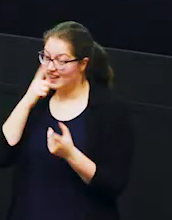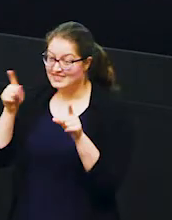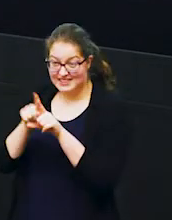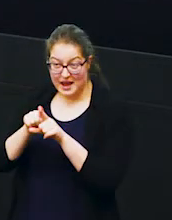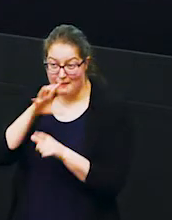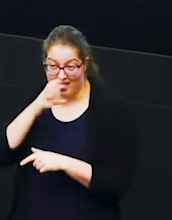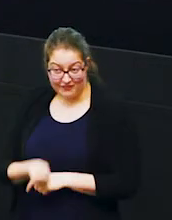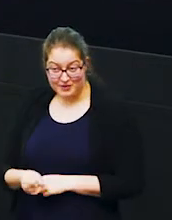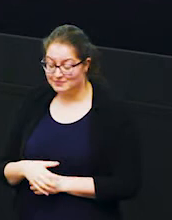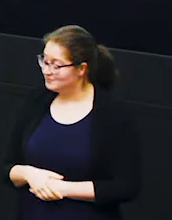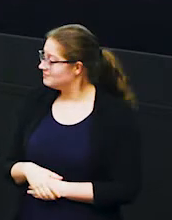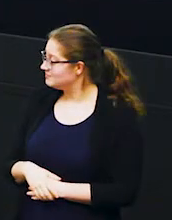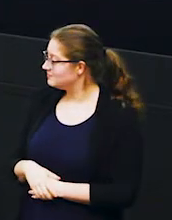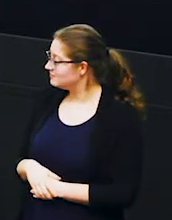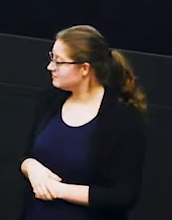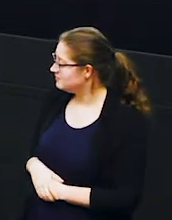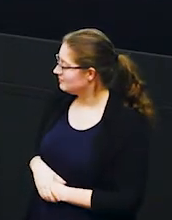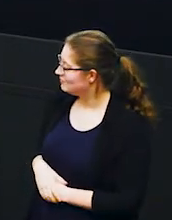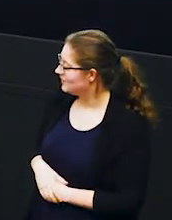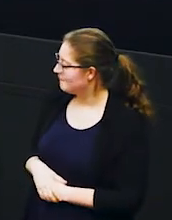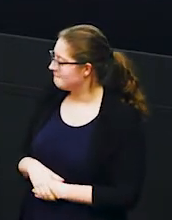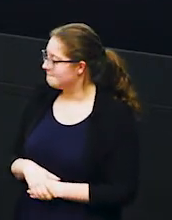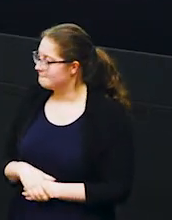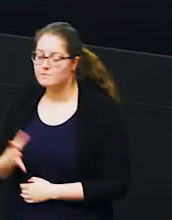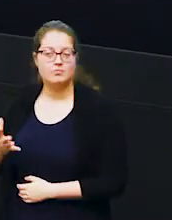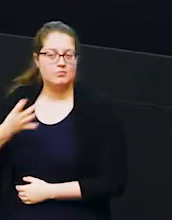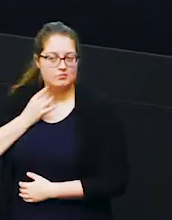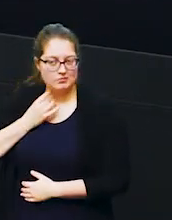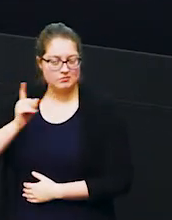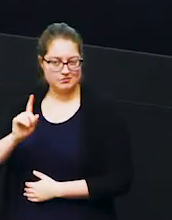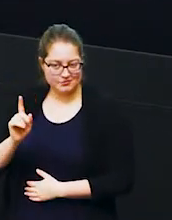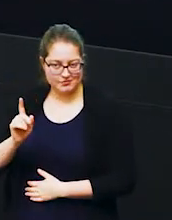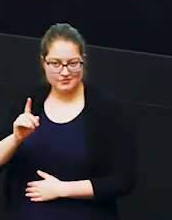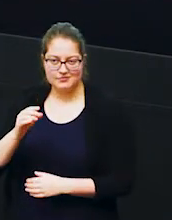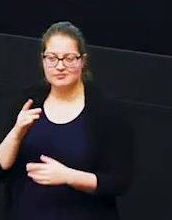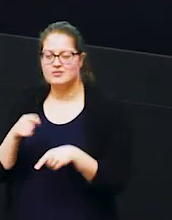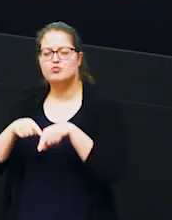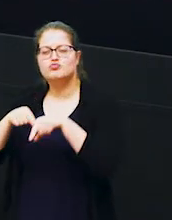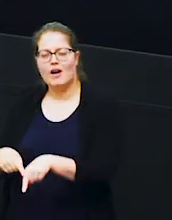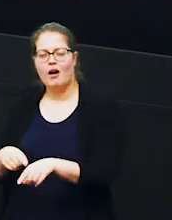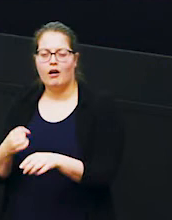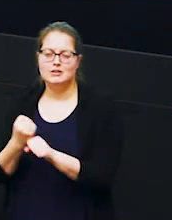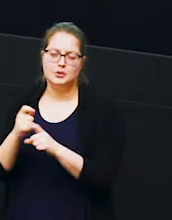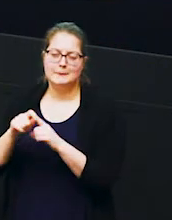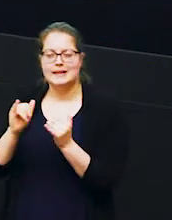on elephants um but what we also attach to an elephant's collar is a tracking device so your